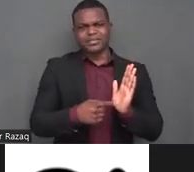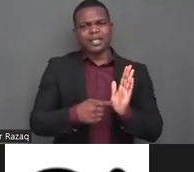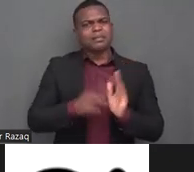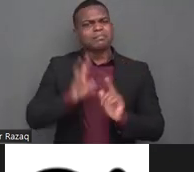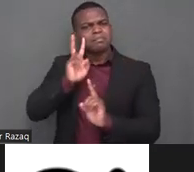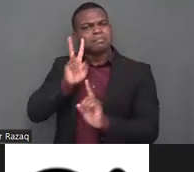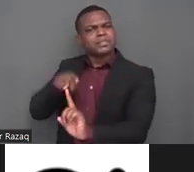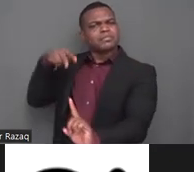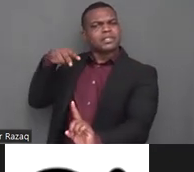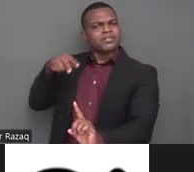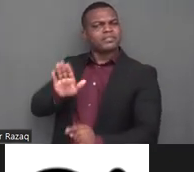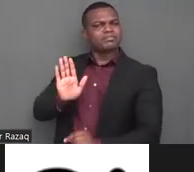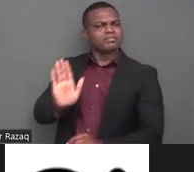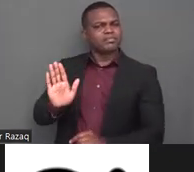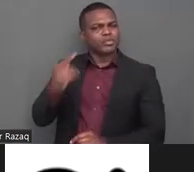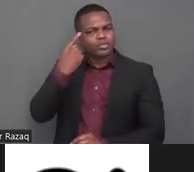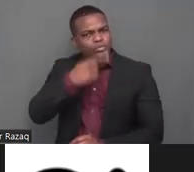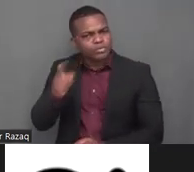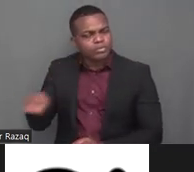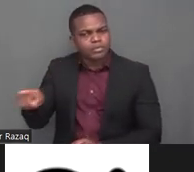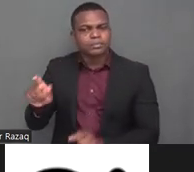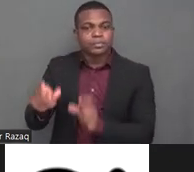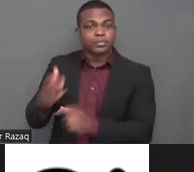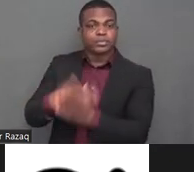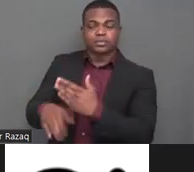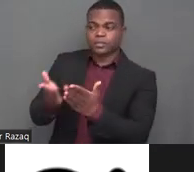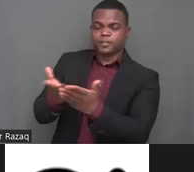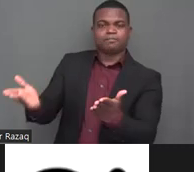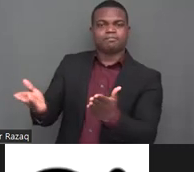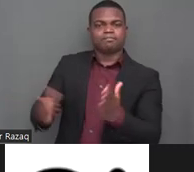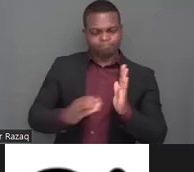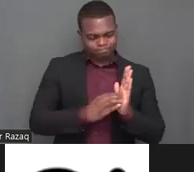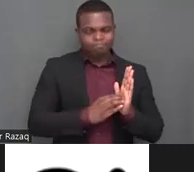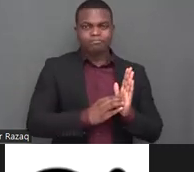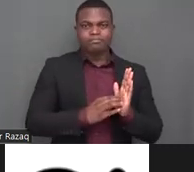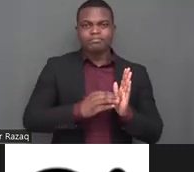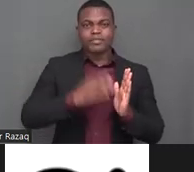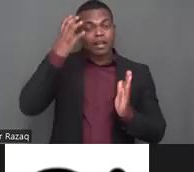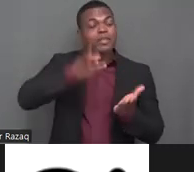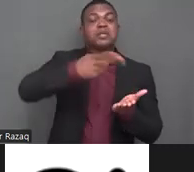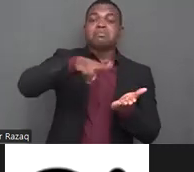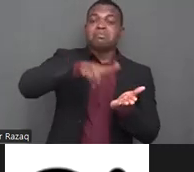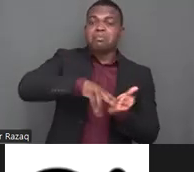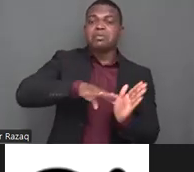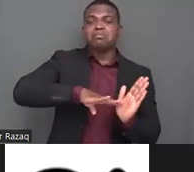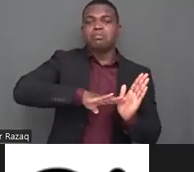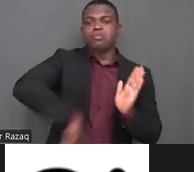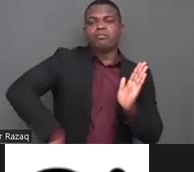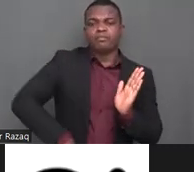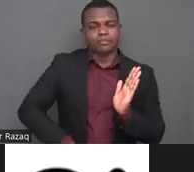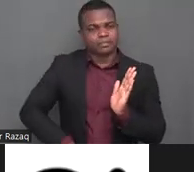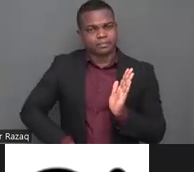disability psychosocial disability is out of women as general so they they treat a person